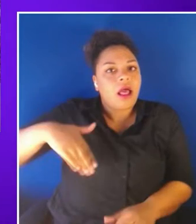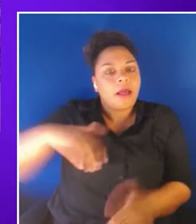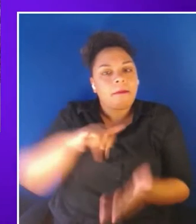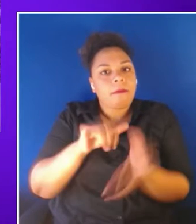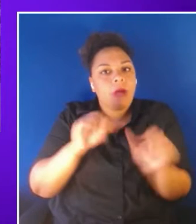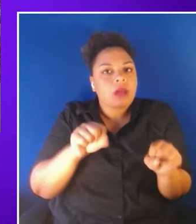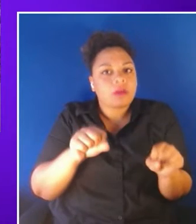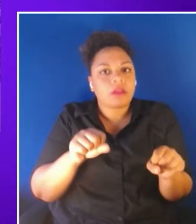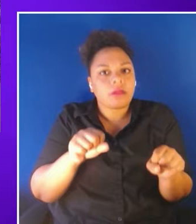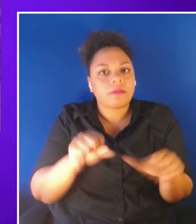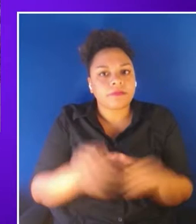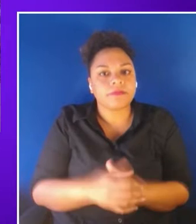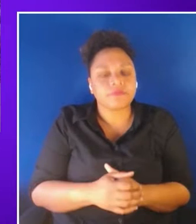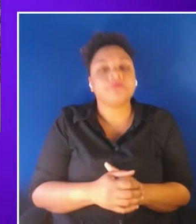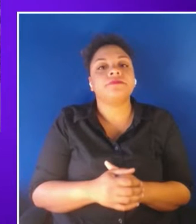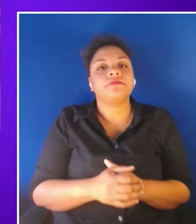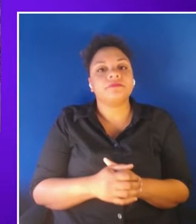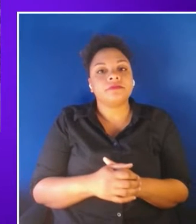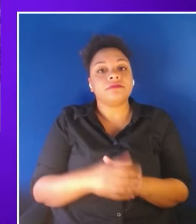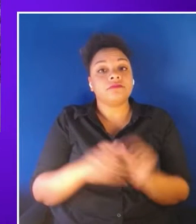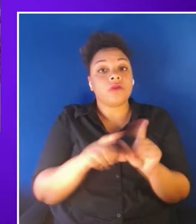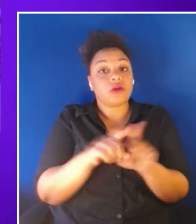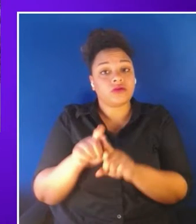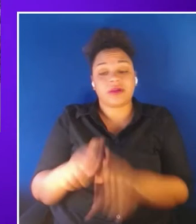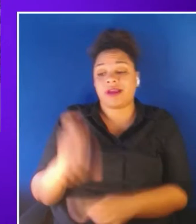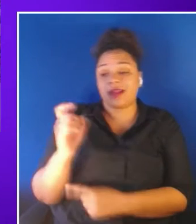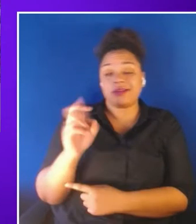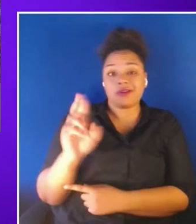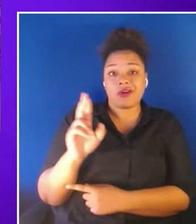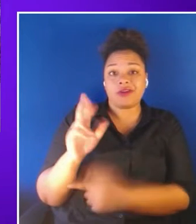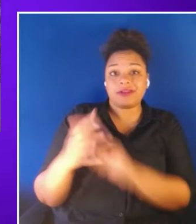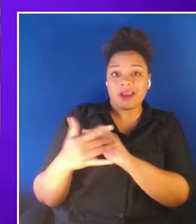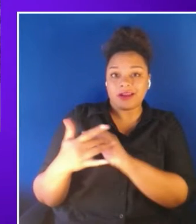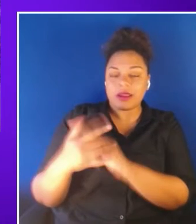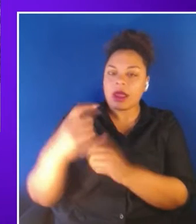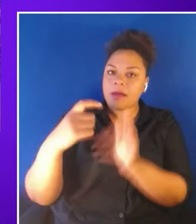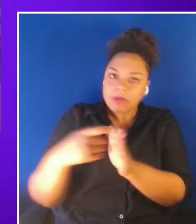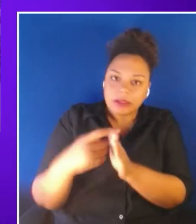And we also believe that XR technology must be more inclusive and more accessible than